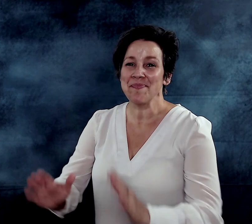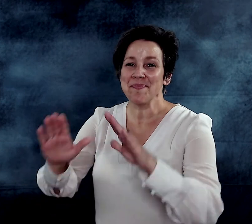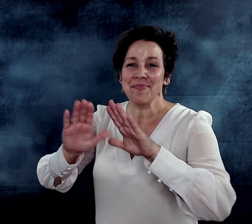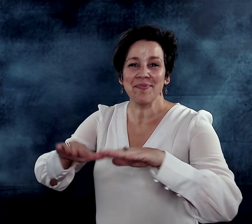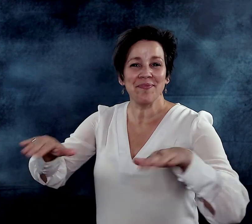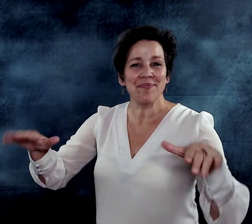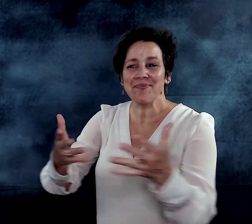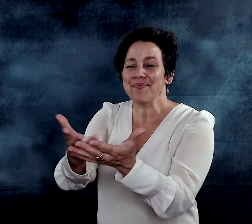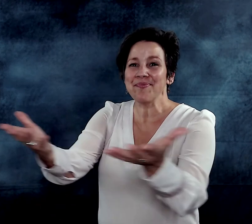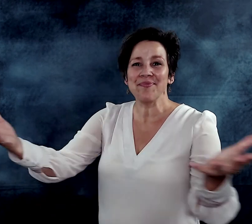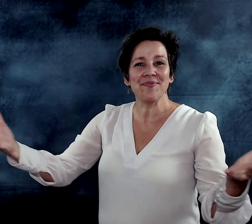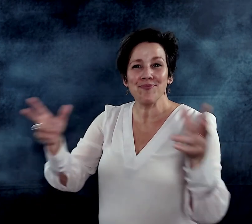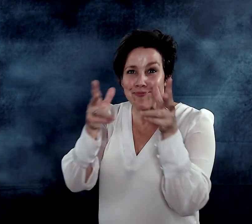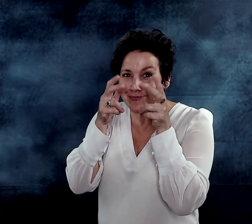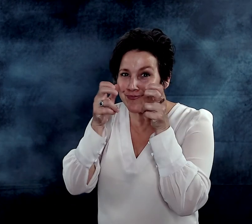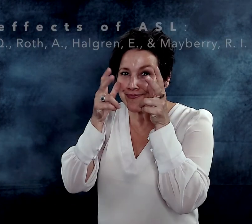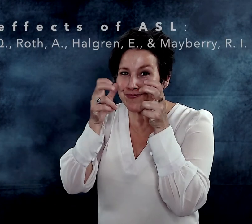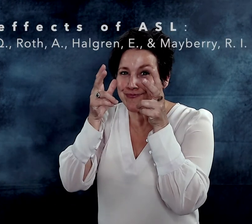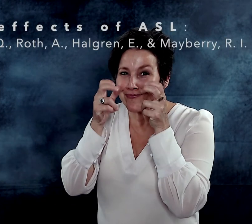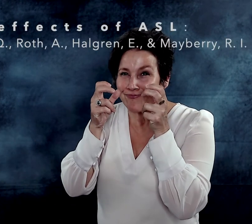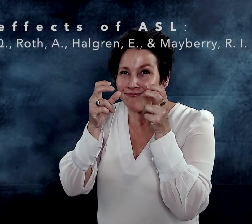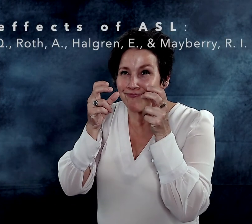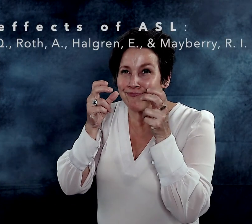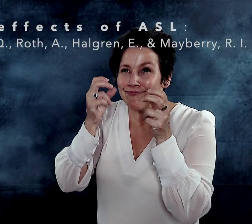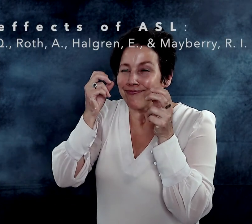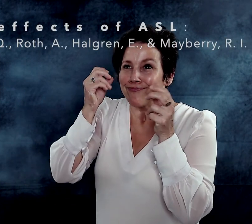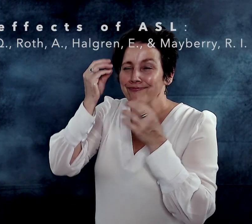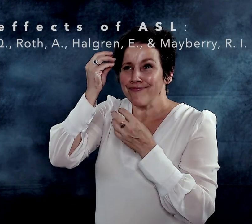Let the children attend with their eyes, so they may